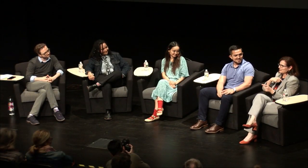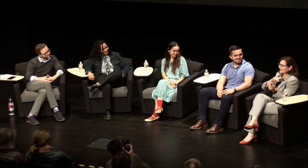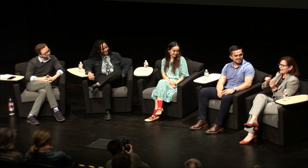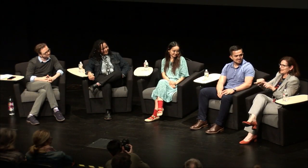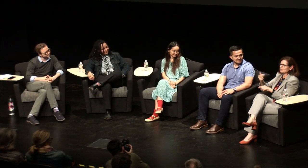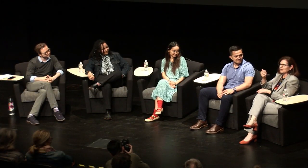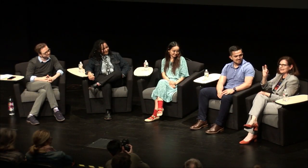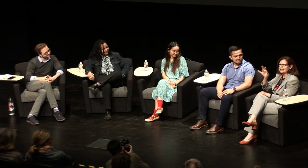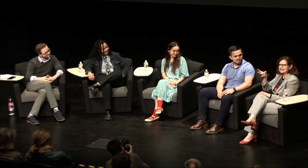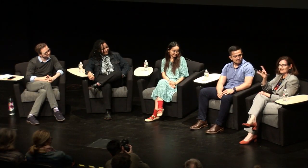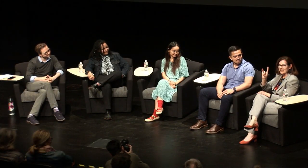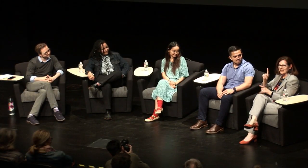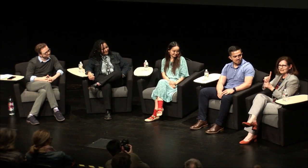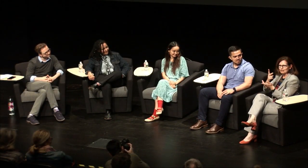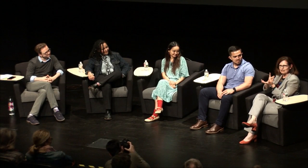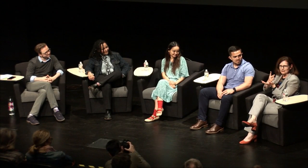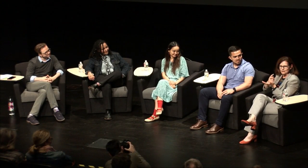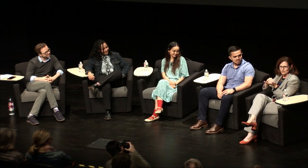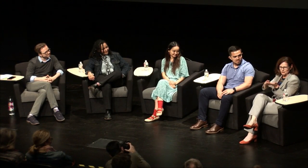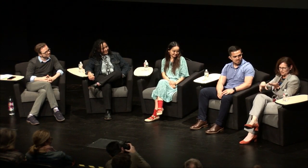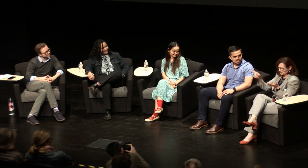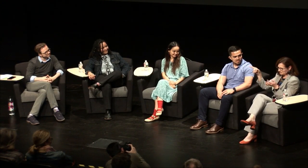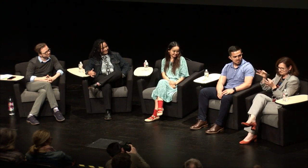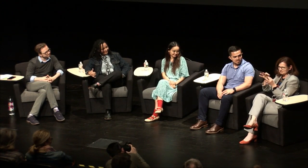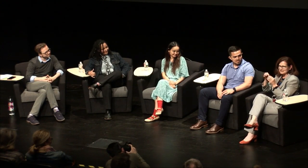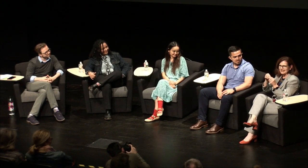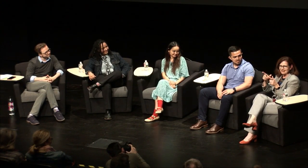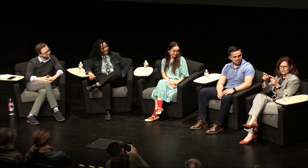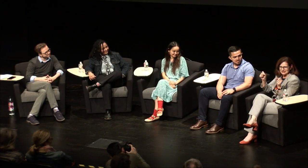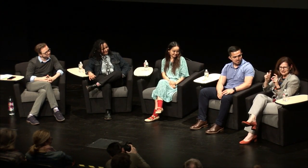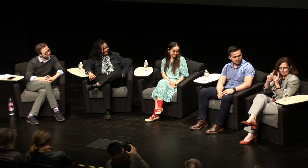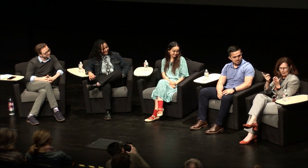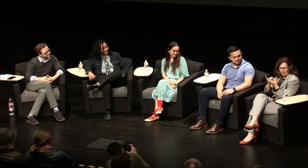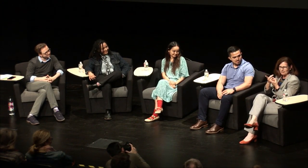at UC San Diego a long time. I came here in 1978 as a grad student in the